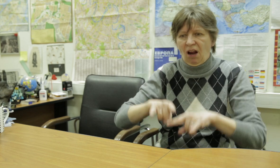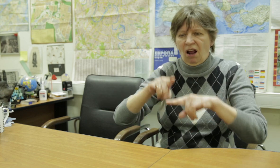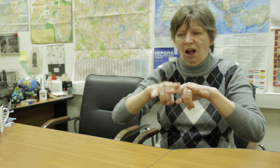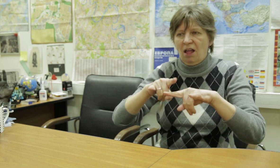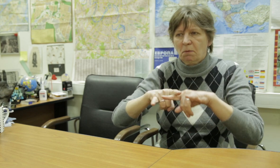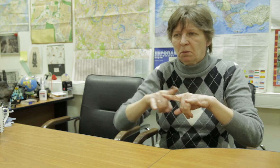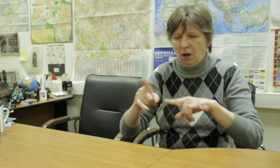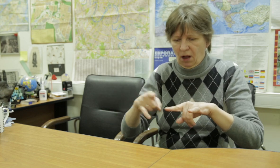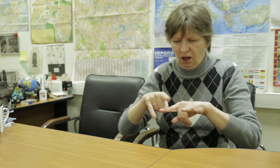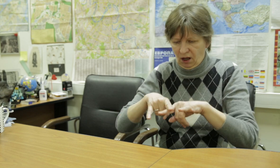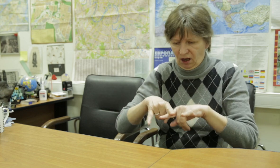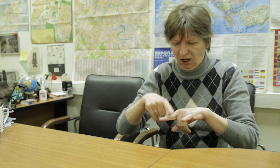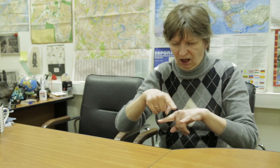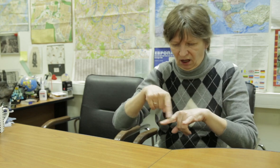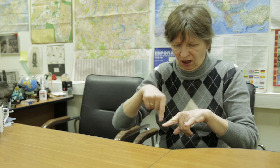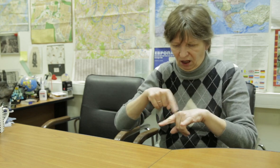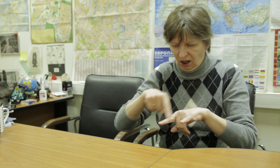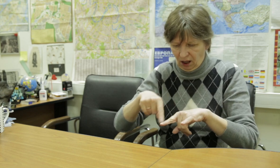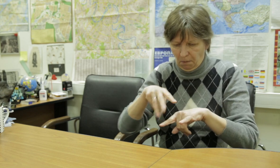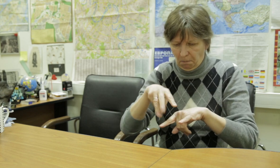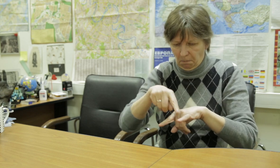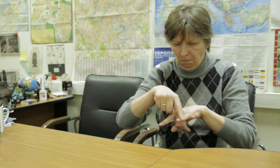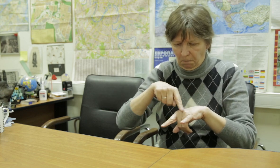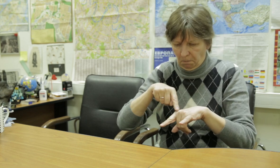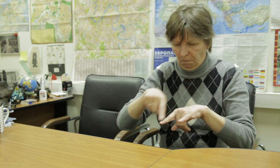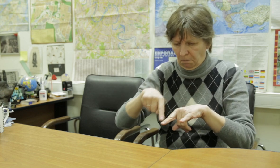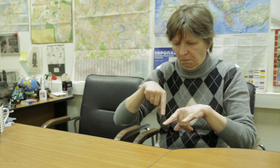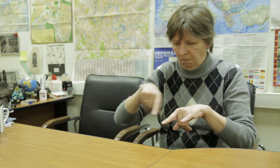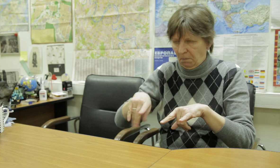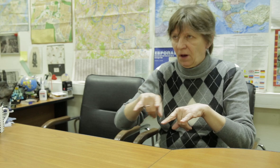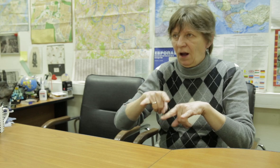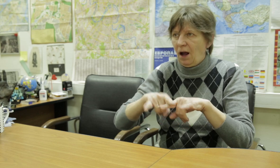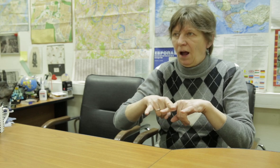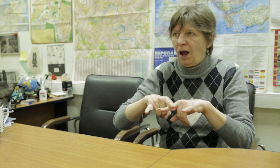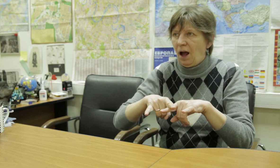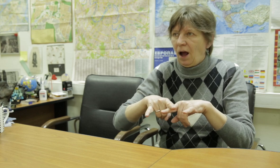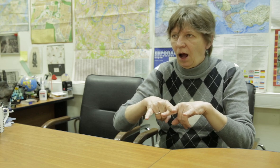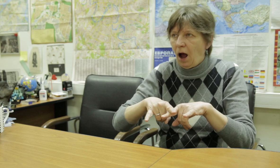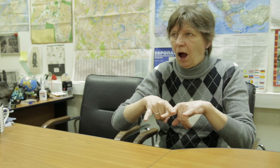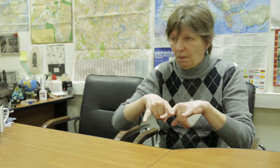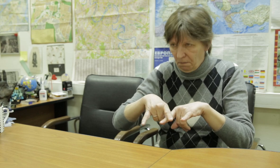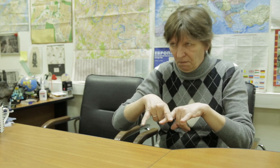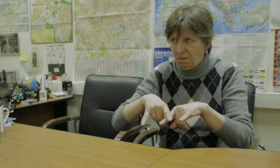included English.